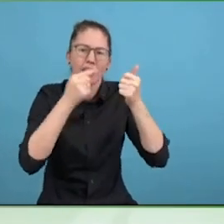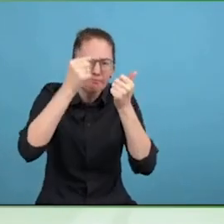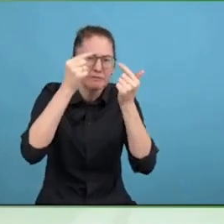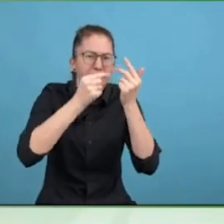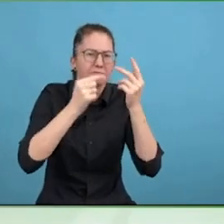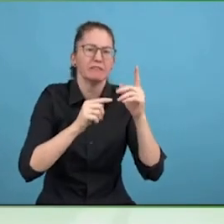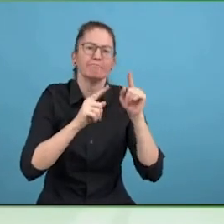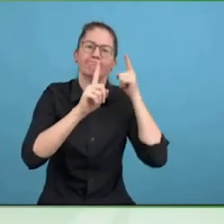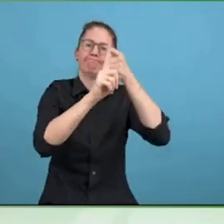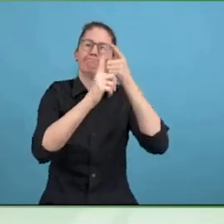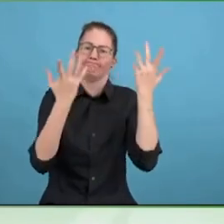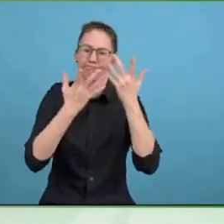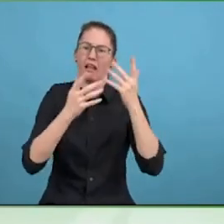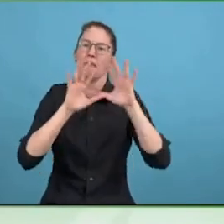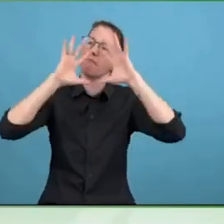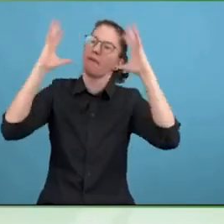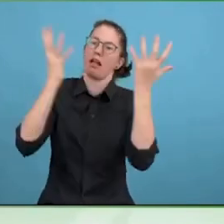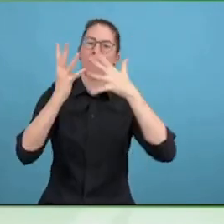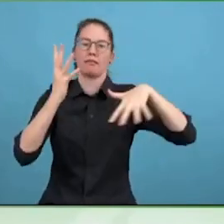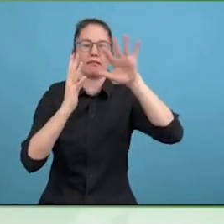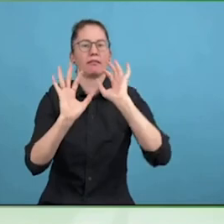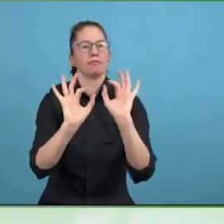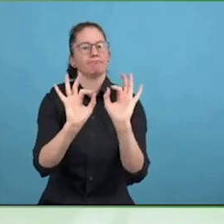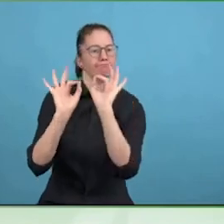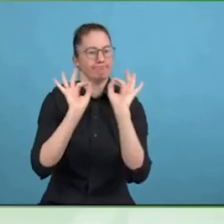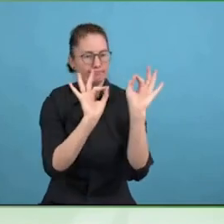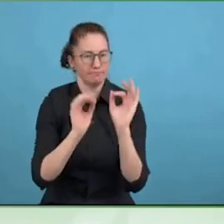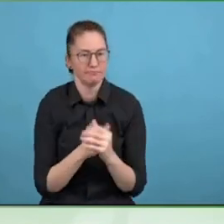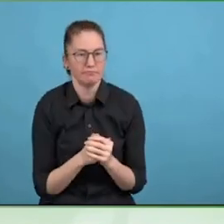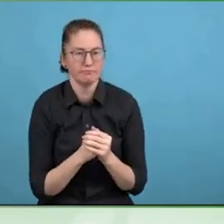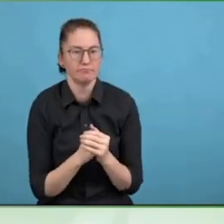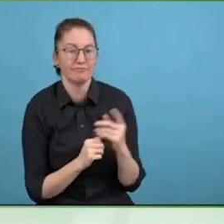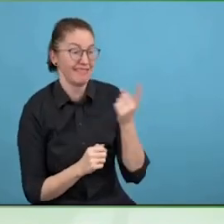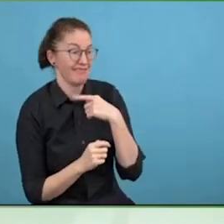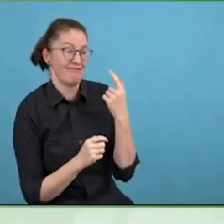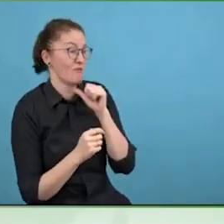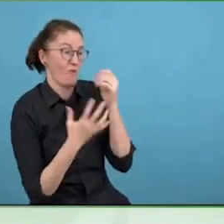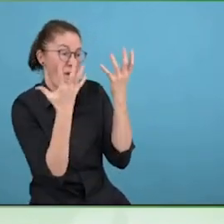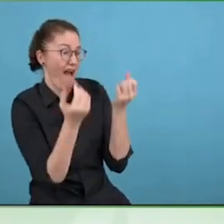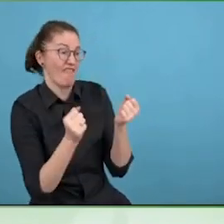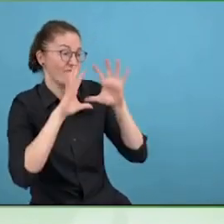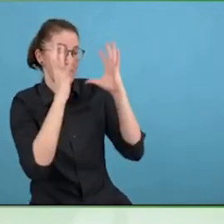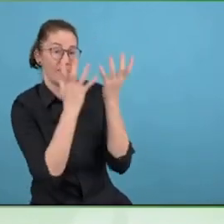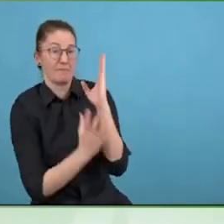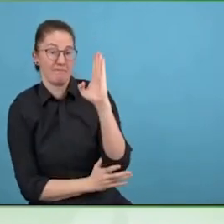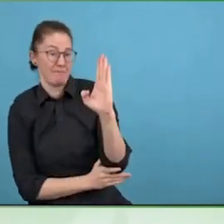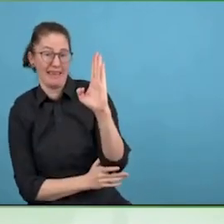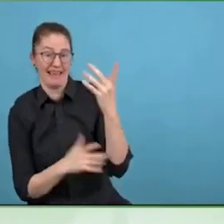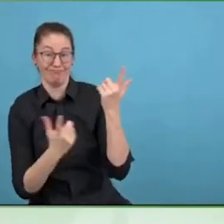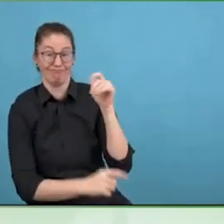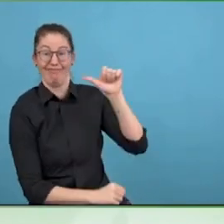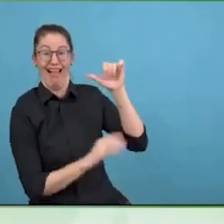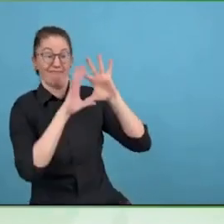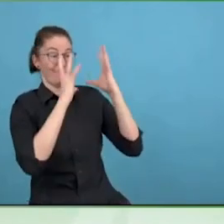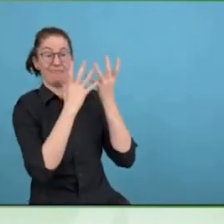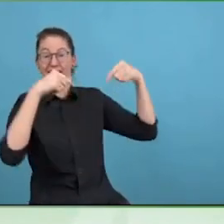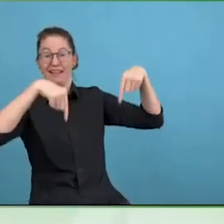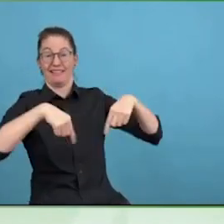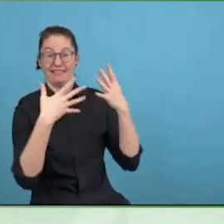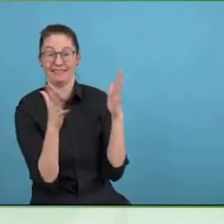recruitment, the local HR, our partner network, how we partner with our organisations.